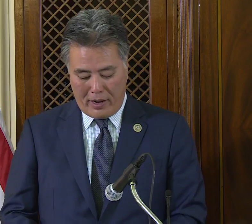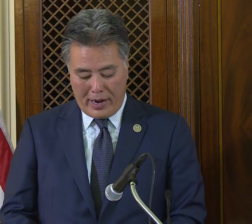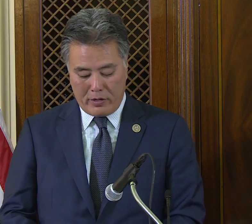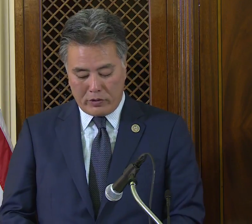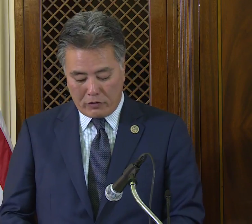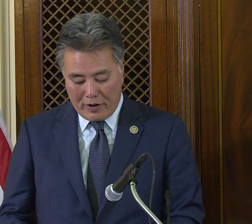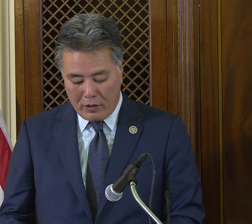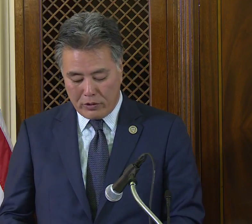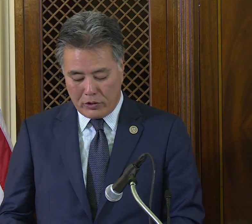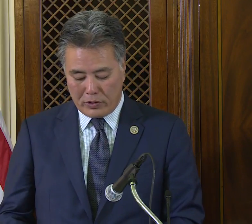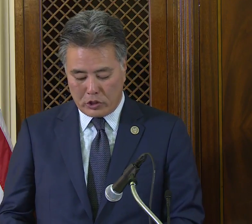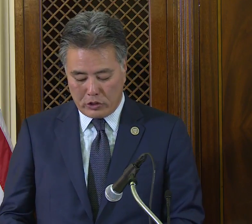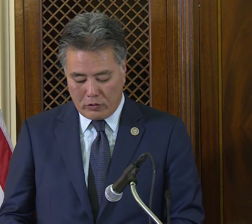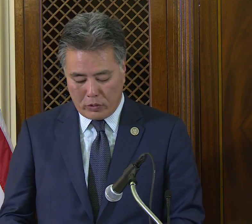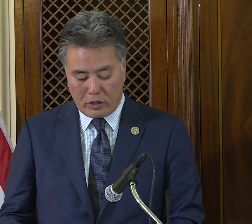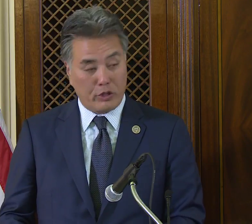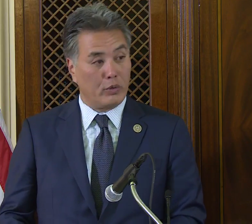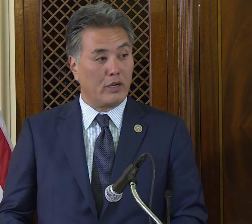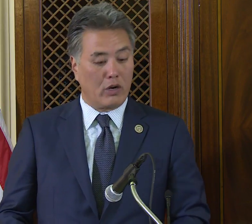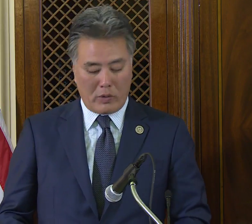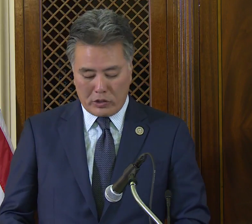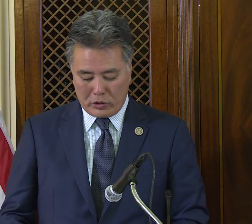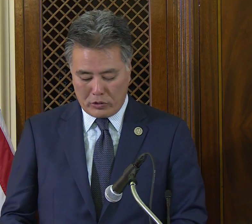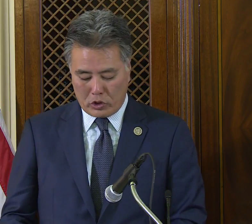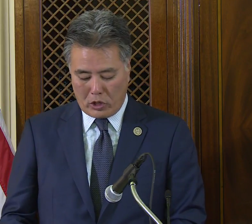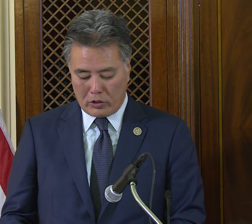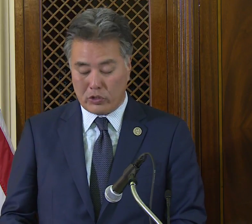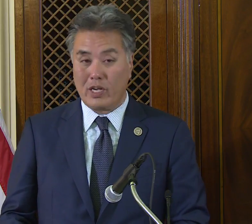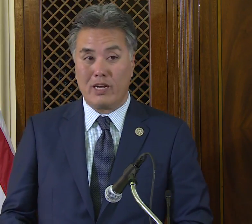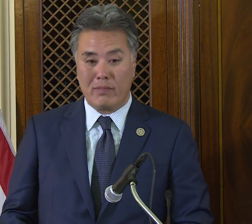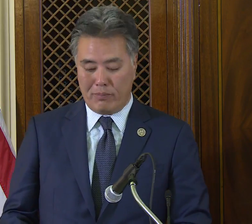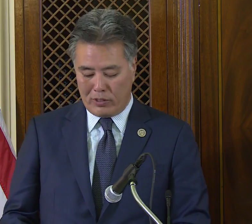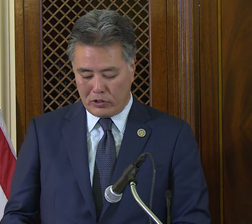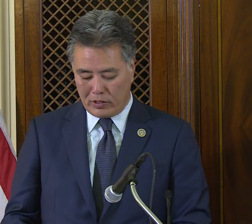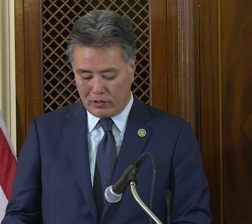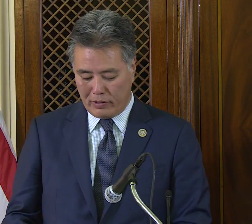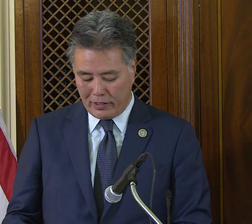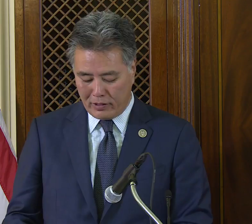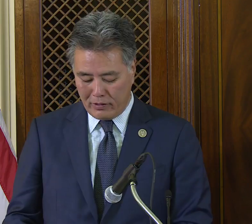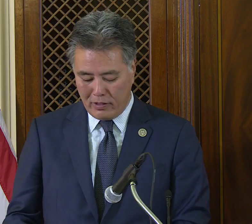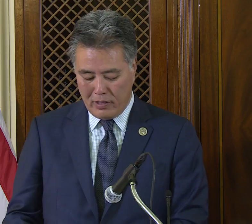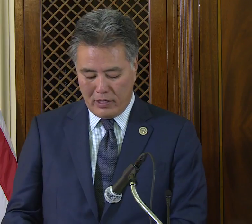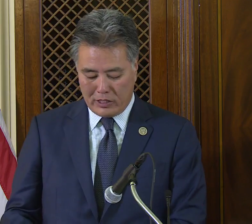and it was founded during the Civil War through a Congressional charter signed by President Lincoln